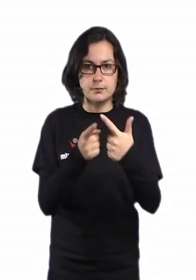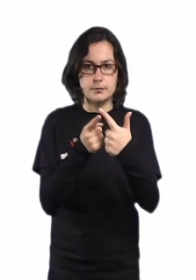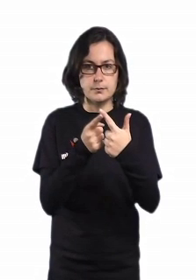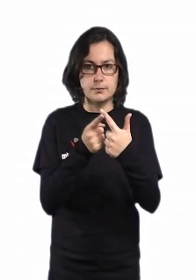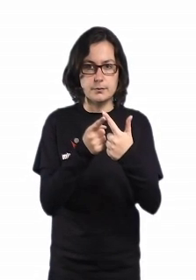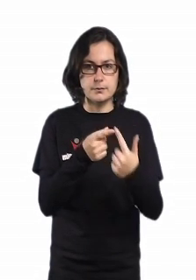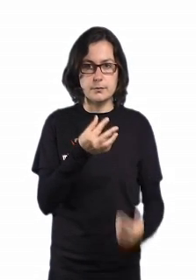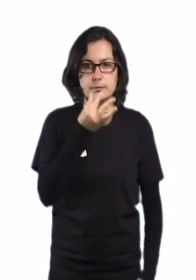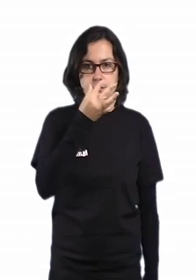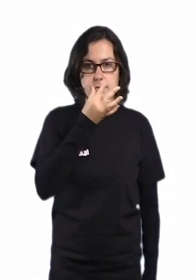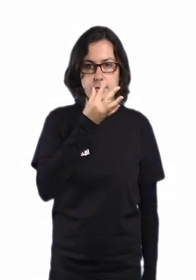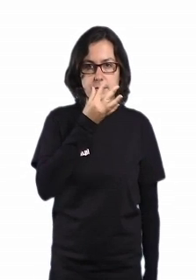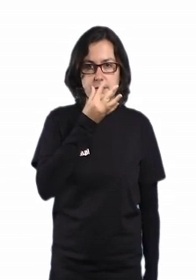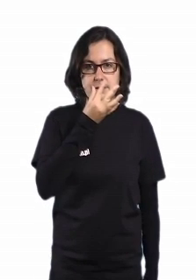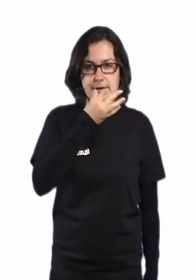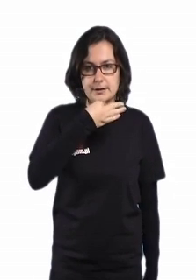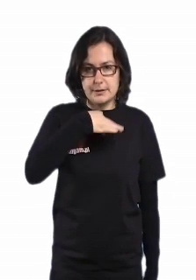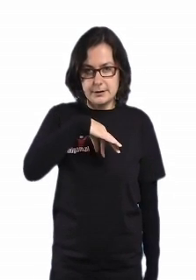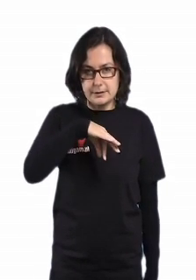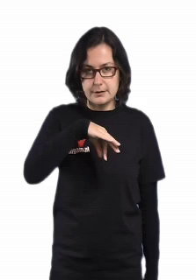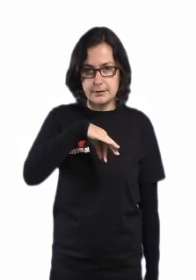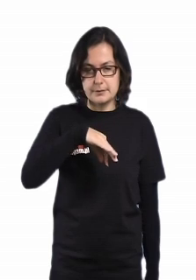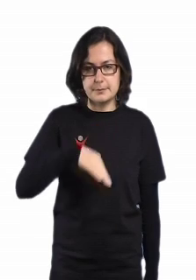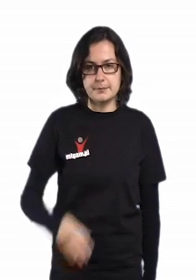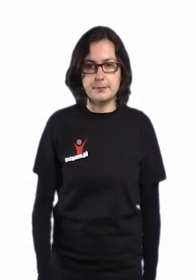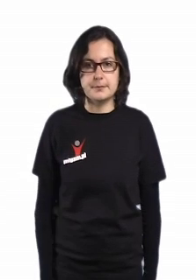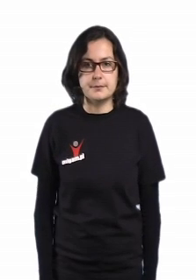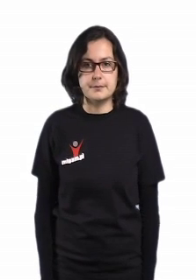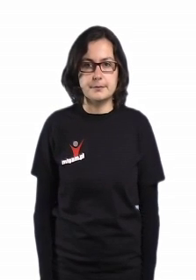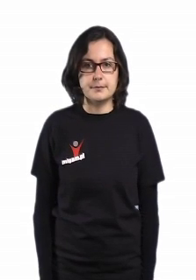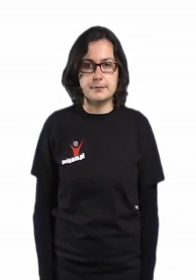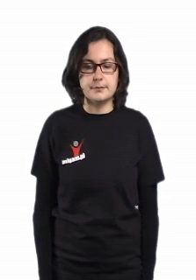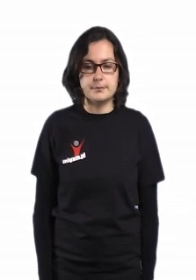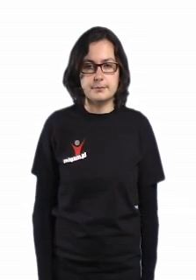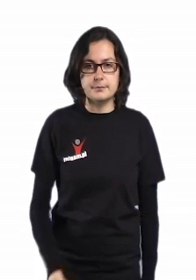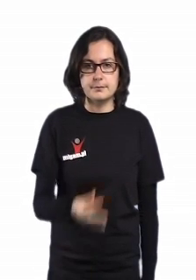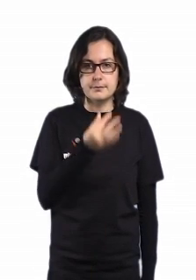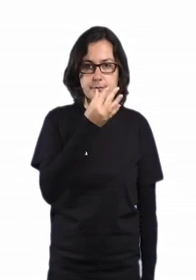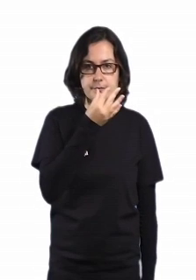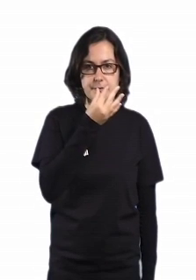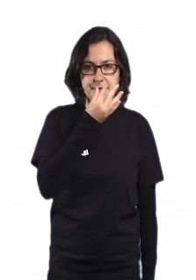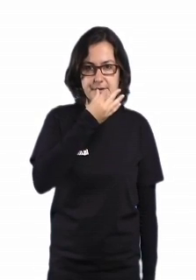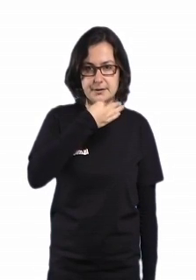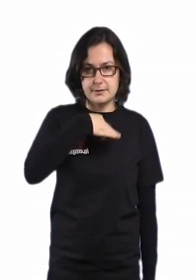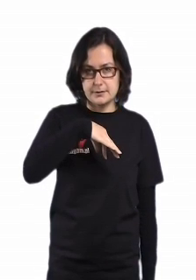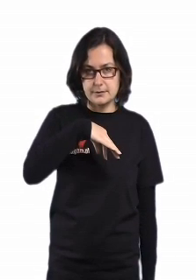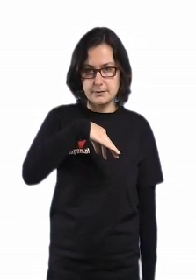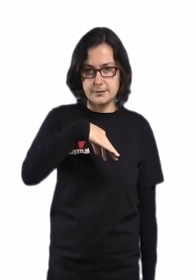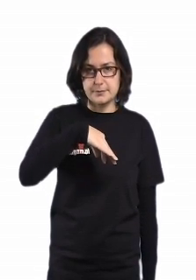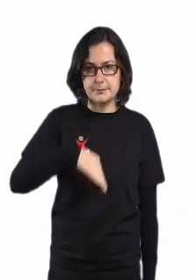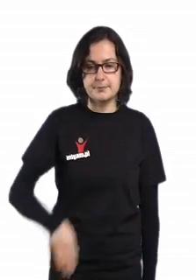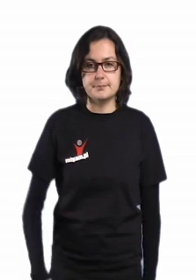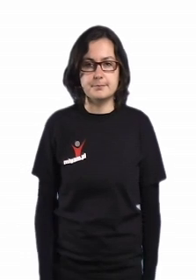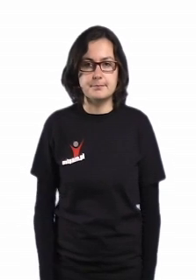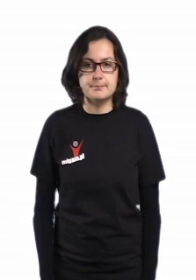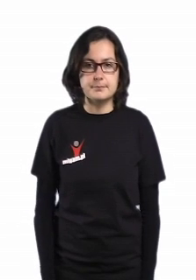2) THIN